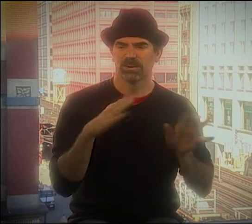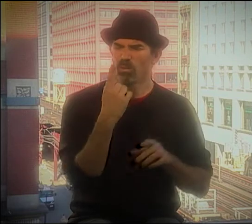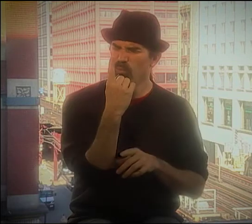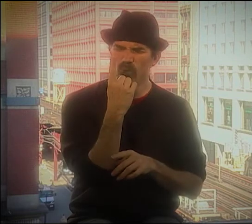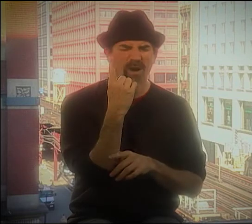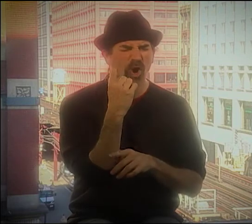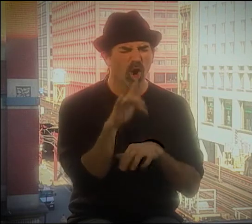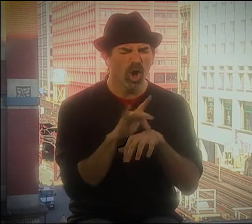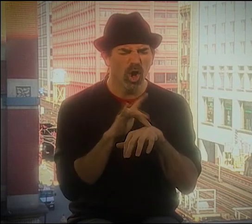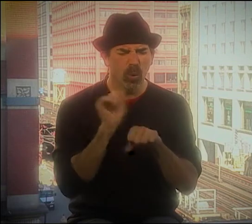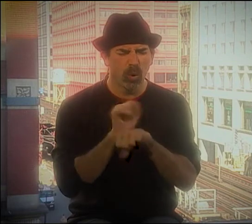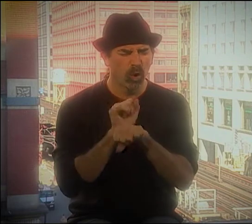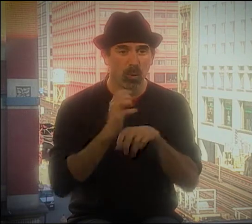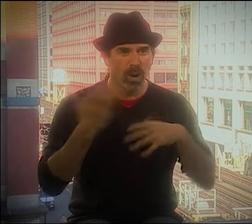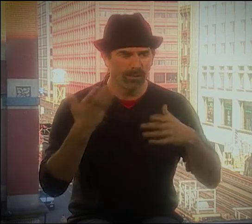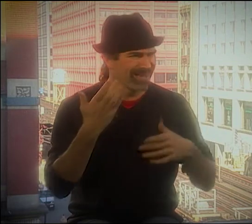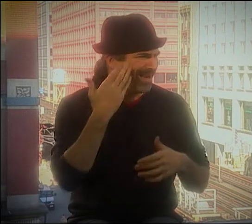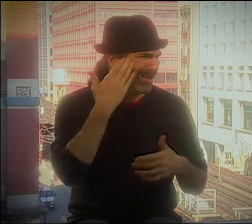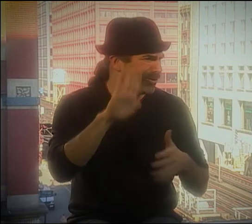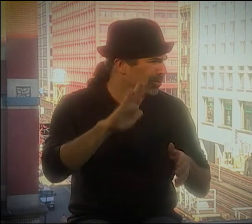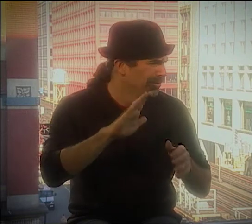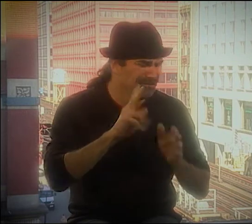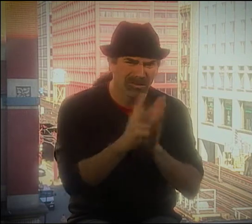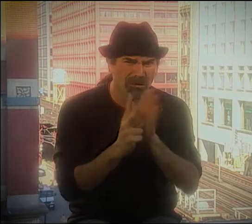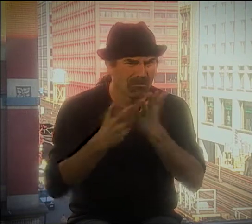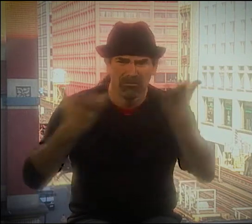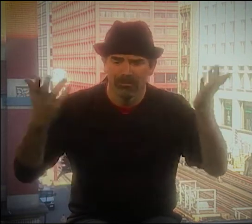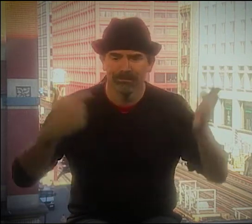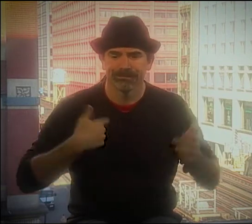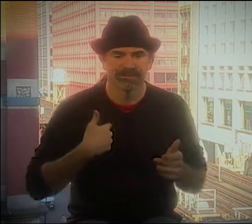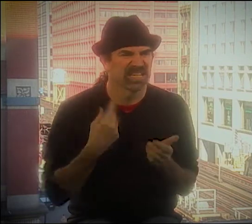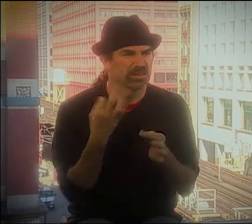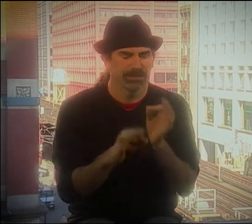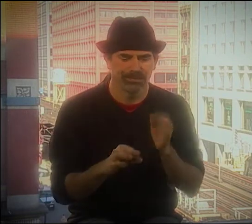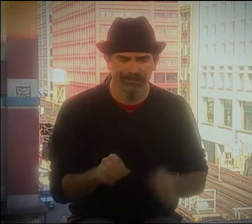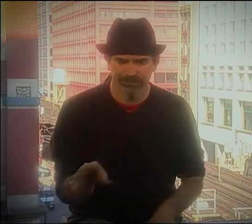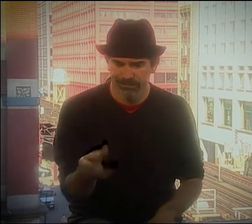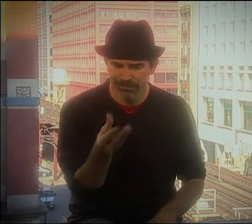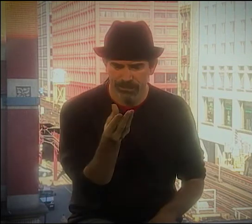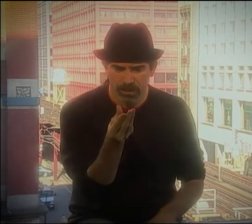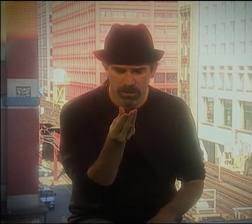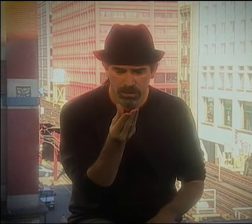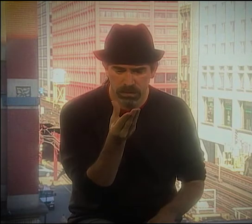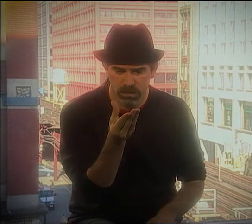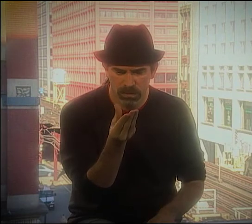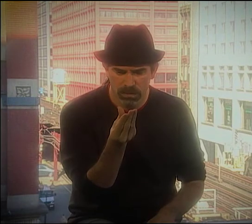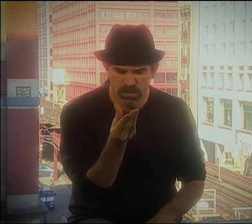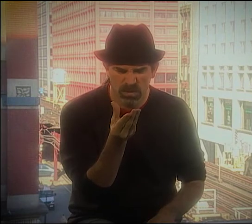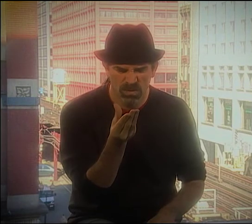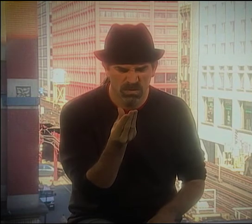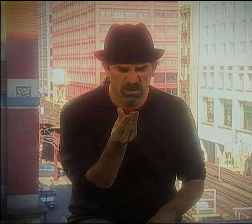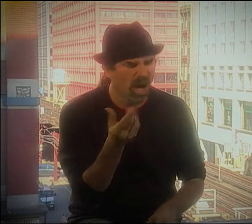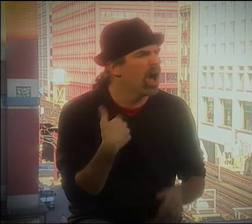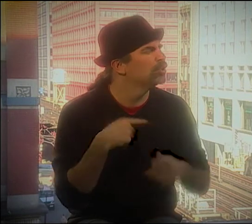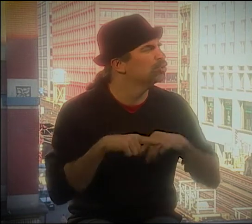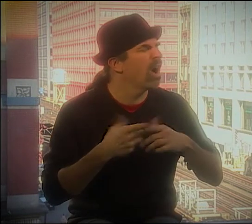OH, YEAH, I DID ONE EARLY WORK. I DON'T KNOW IF THERE'S A VIDEO OF IT, BUT IT WAS VERY SIMPLE.